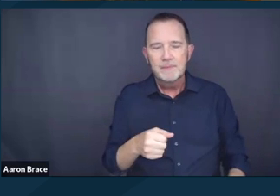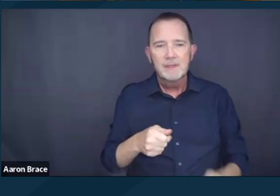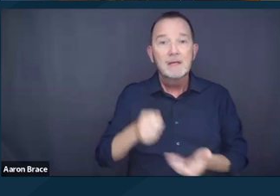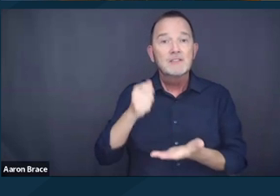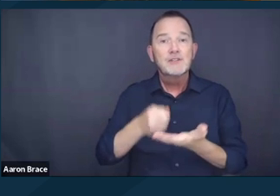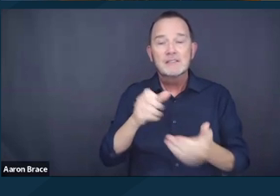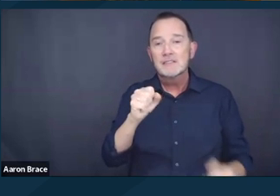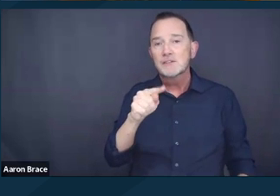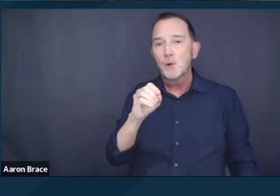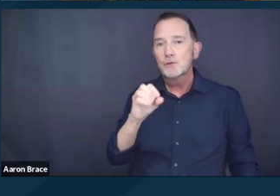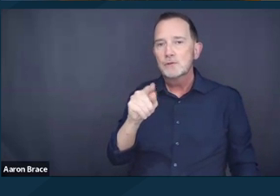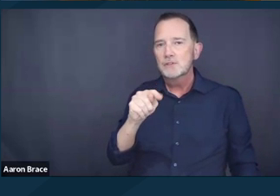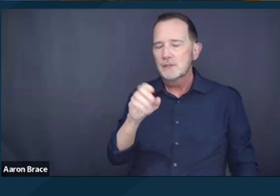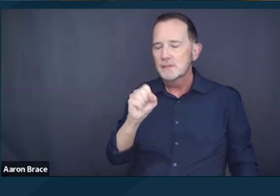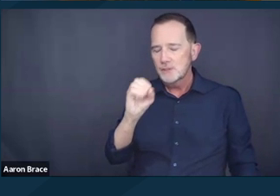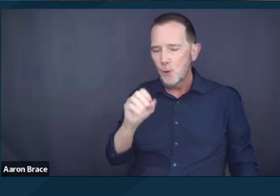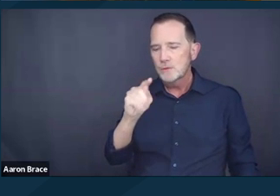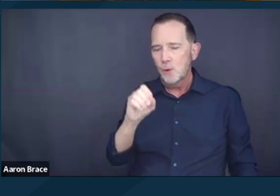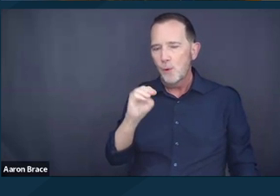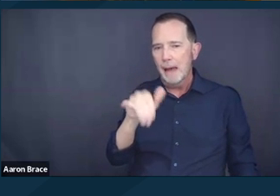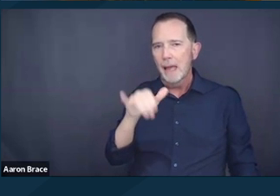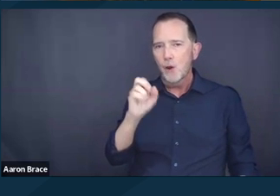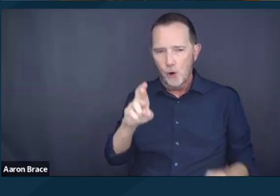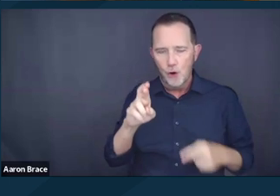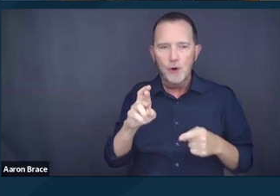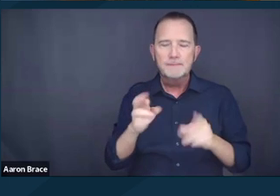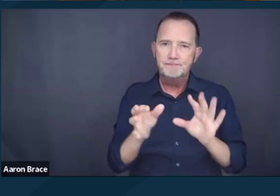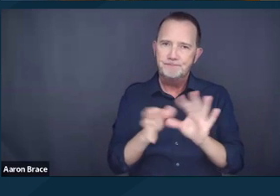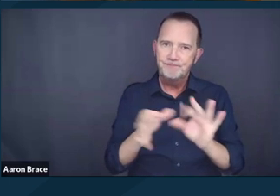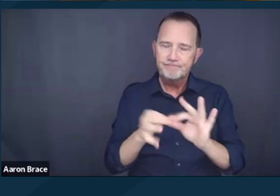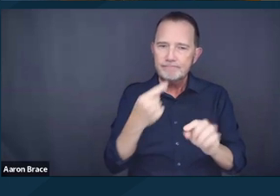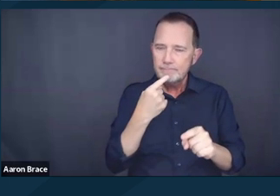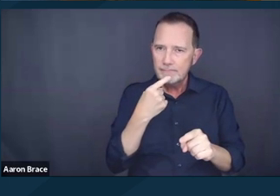of the cruel and unusual punishment clause to read that it would be cruel and unusual